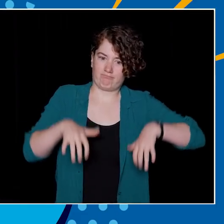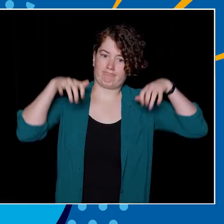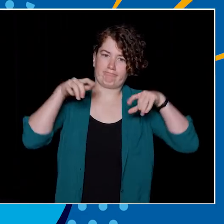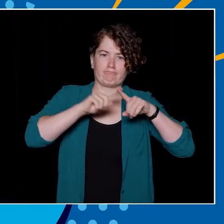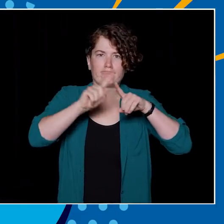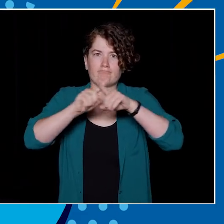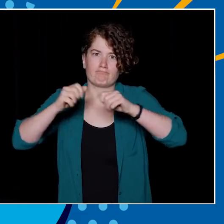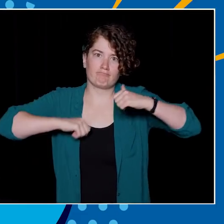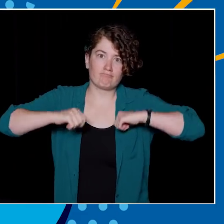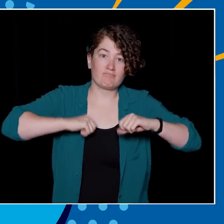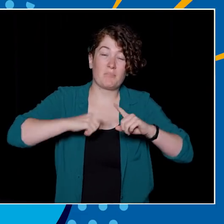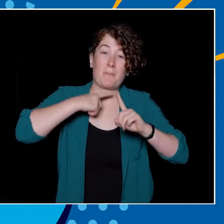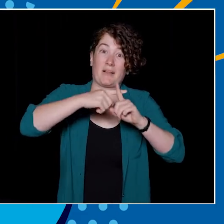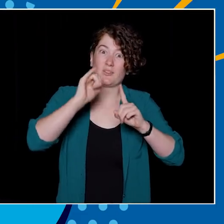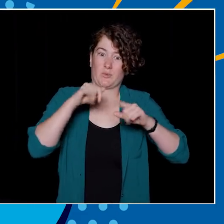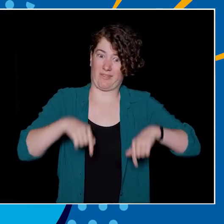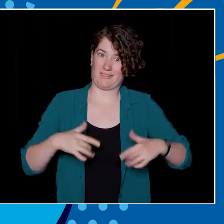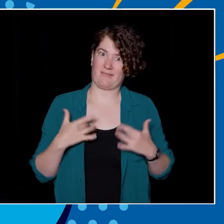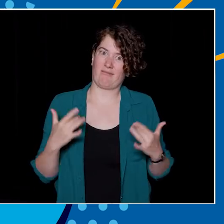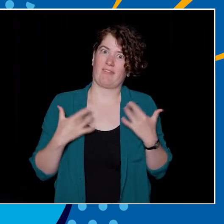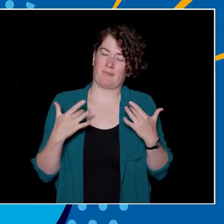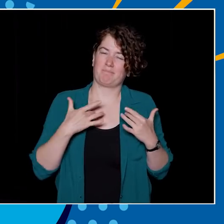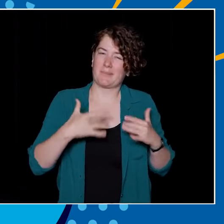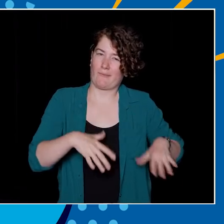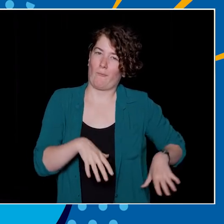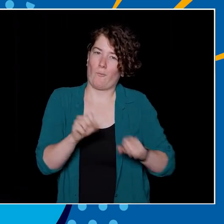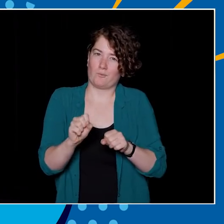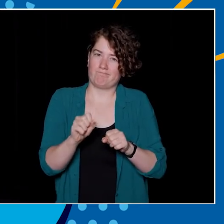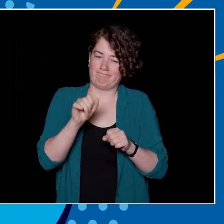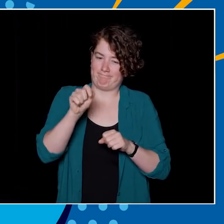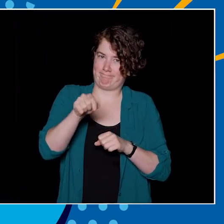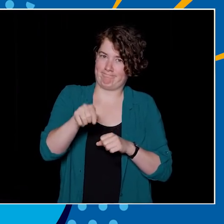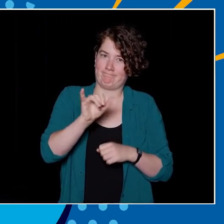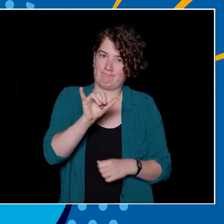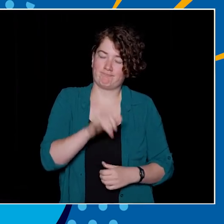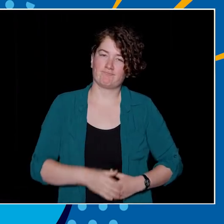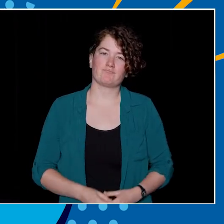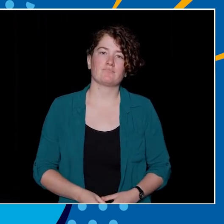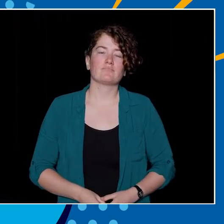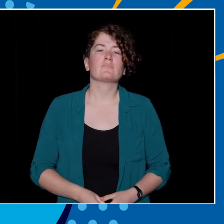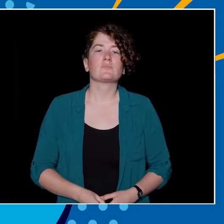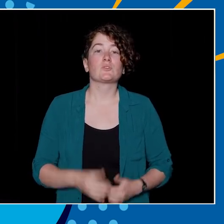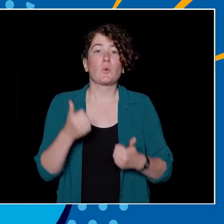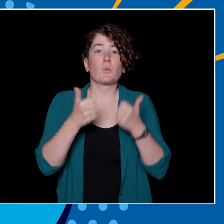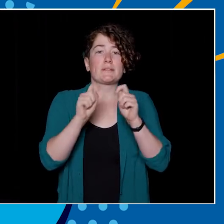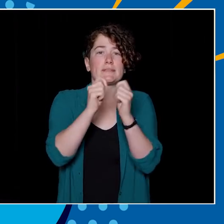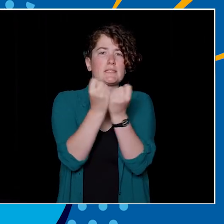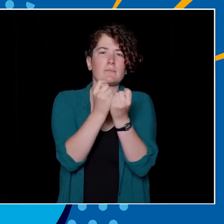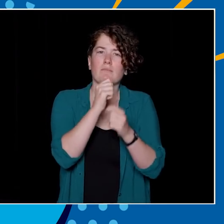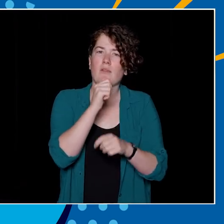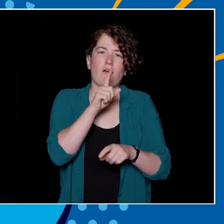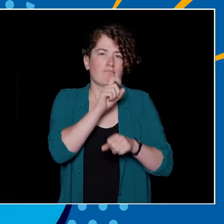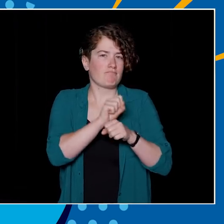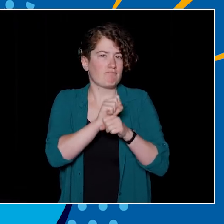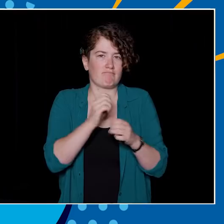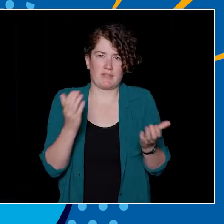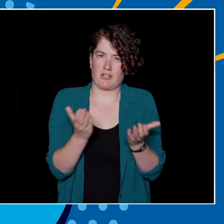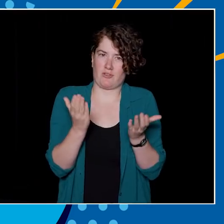this very Imagine Day Pep Rally. All right, next question. Which of these sports is not a Thunderbirds varsity team? A, field hockey,